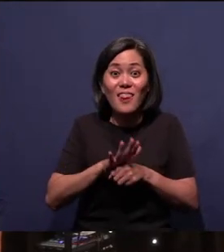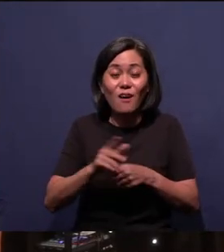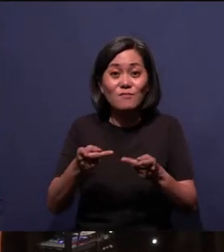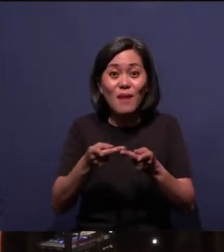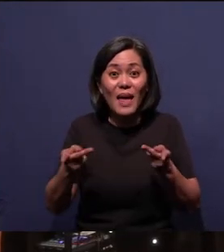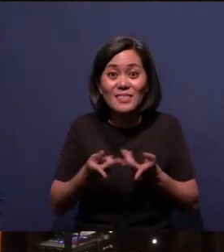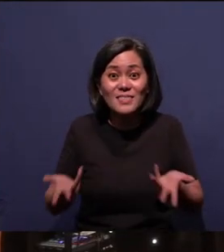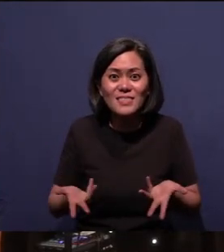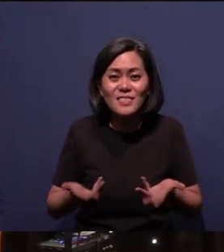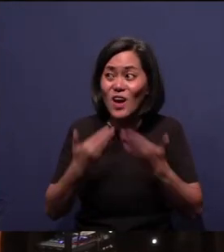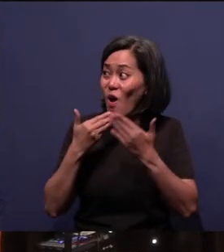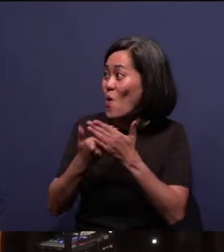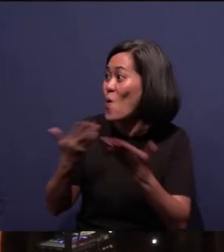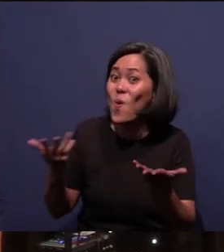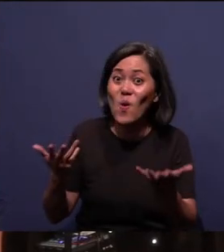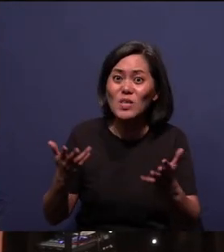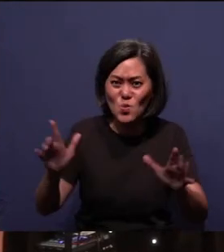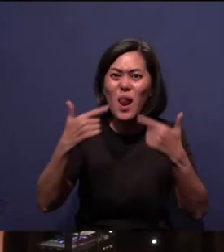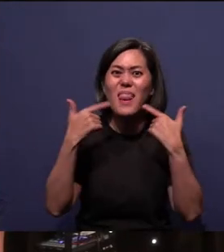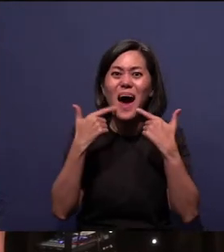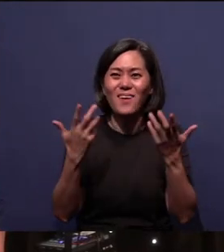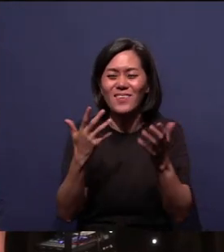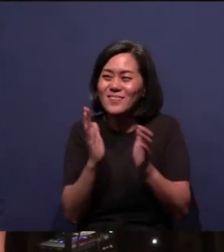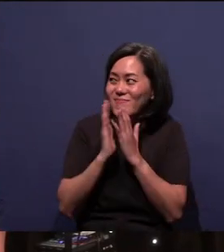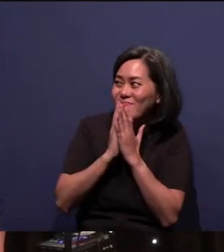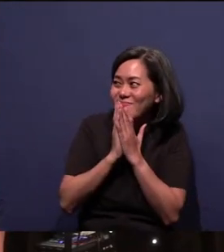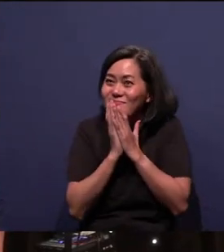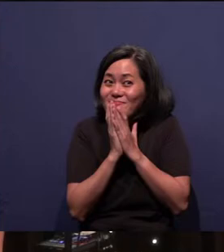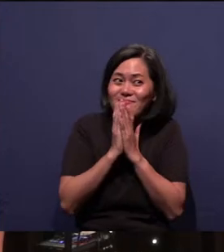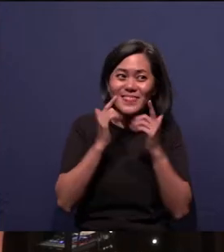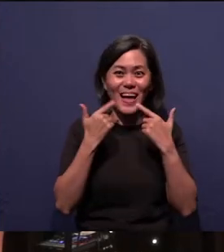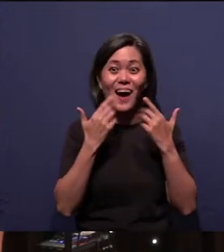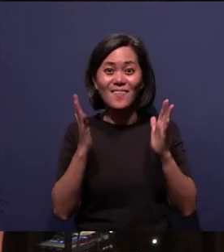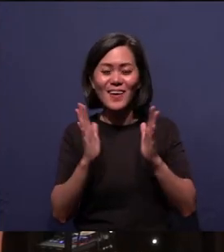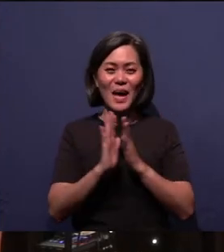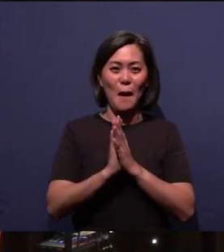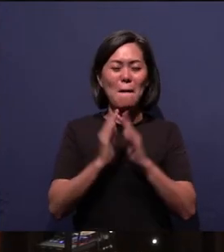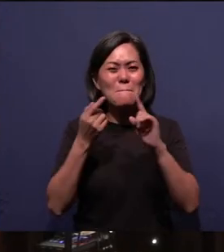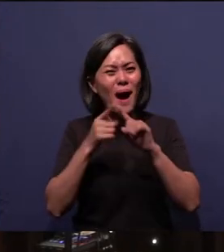You can laugh. Uncomfortable laugh, oh dear. It's a good thing.